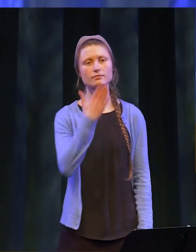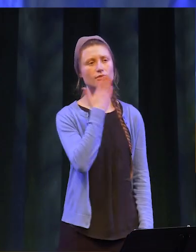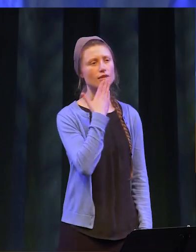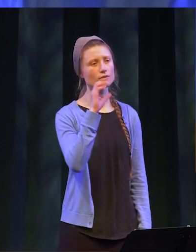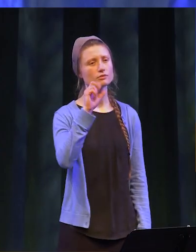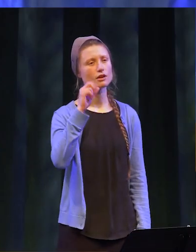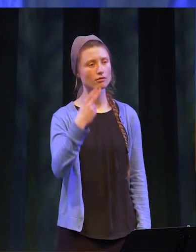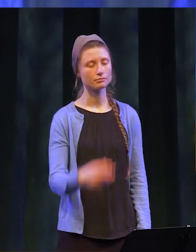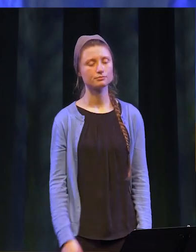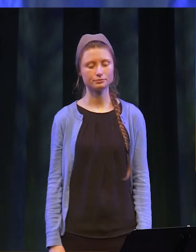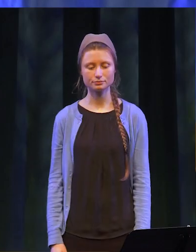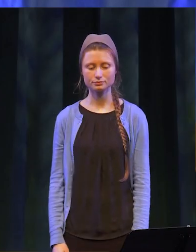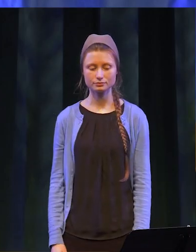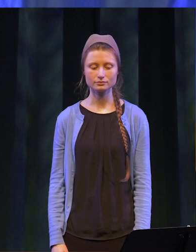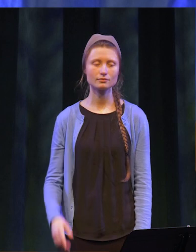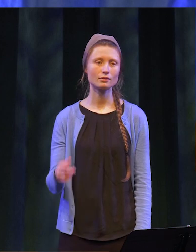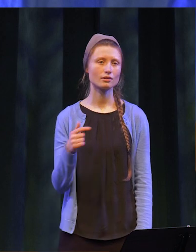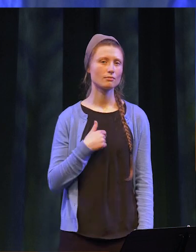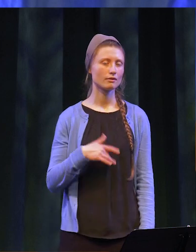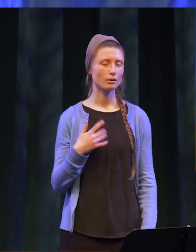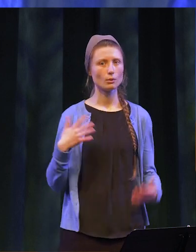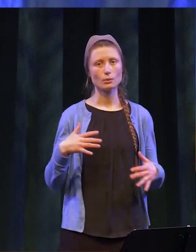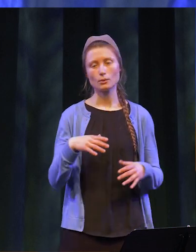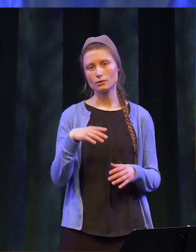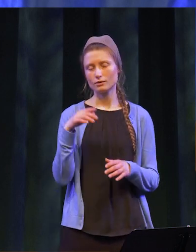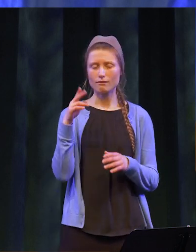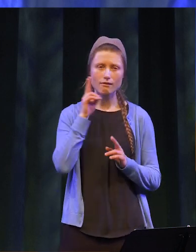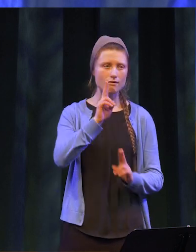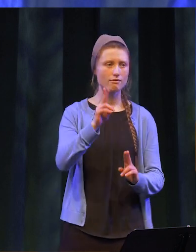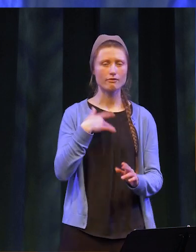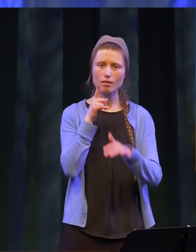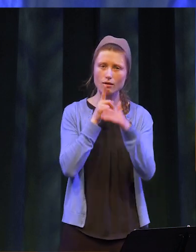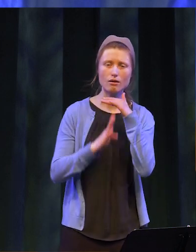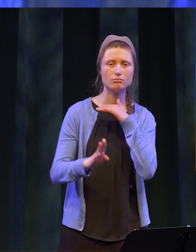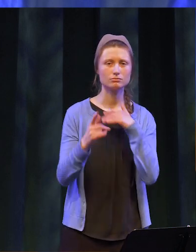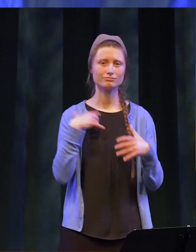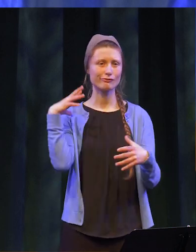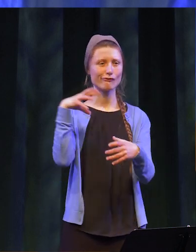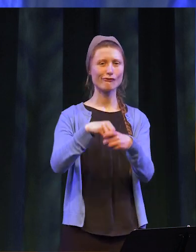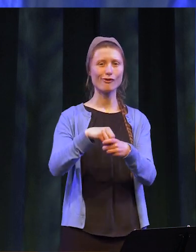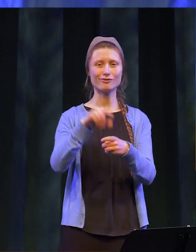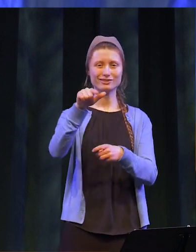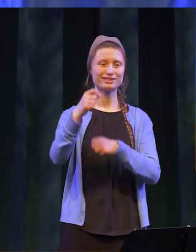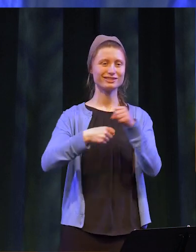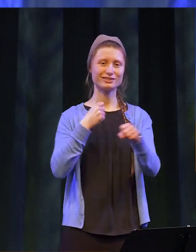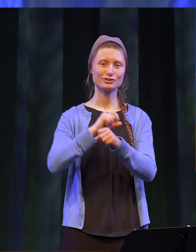Thank you Sarah. I am extremely honored and humbled to be a part of this commencement.